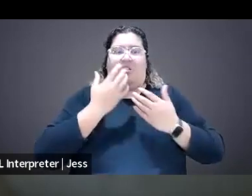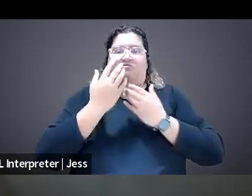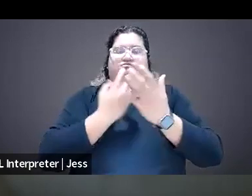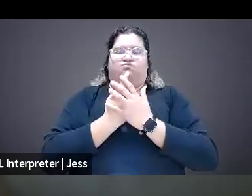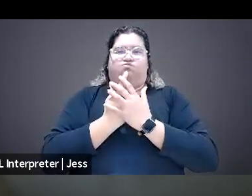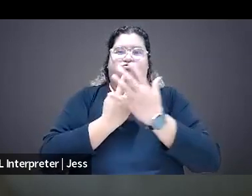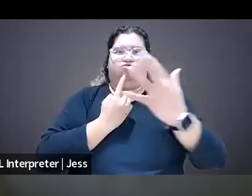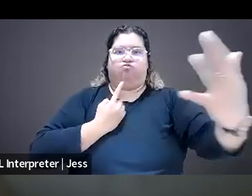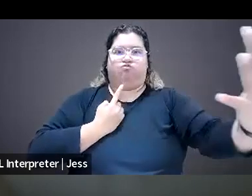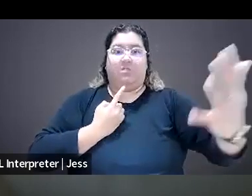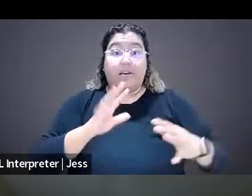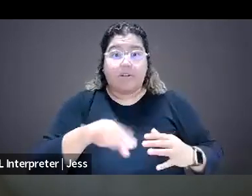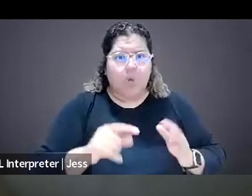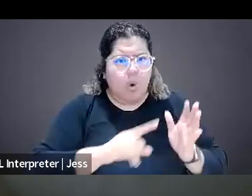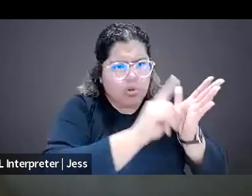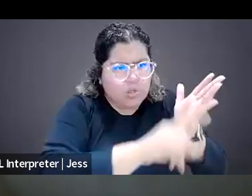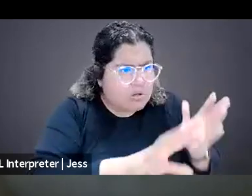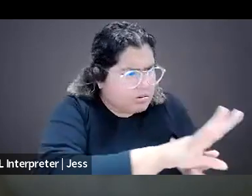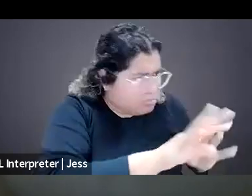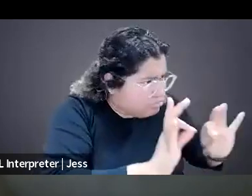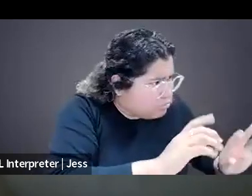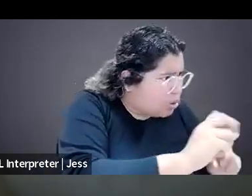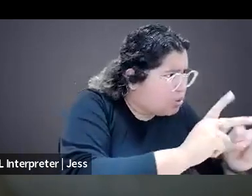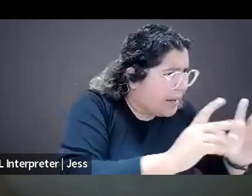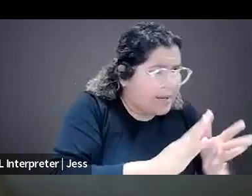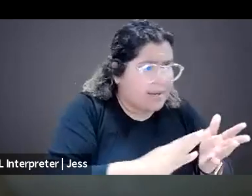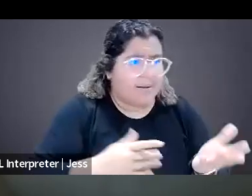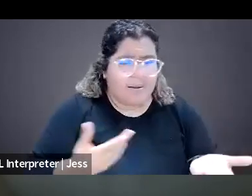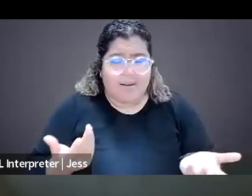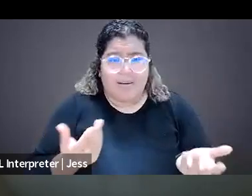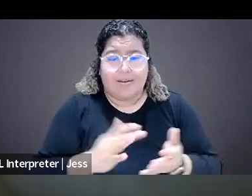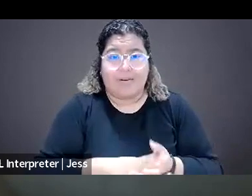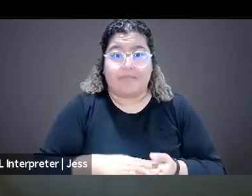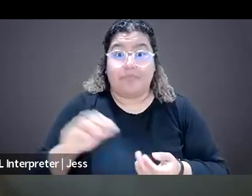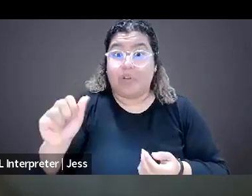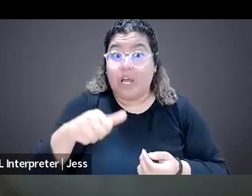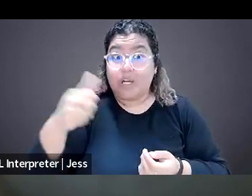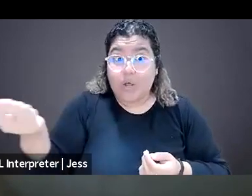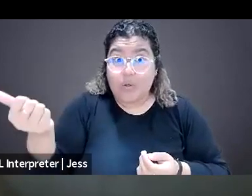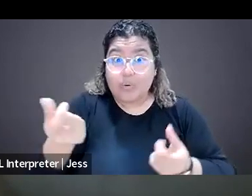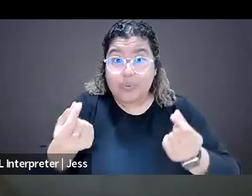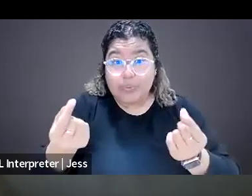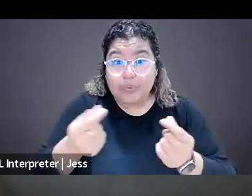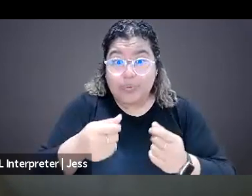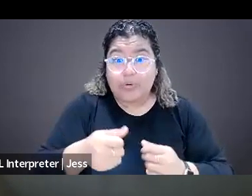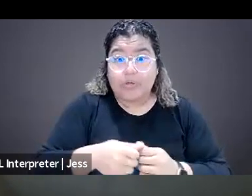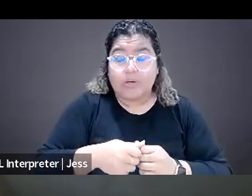is something really, really, really important. Another thing you can do as an ally is if you have a connection,